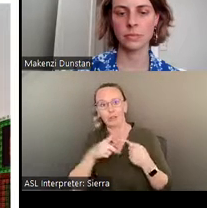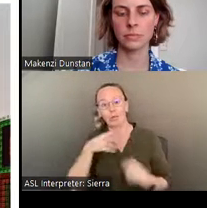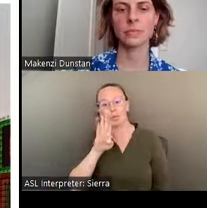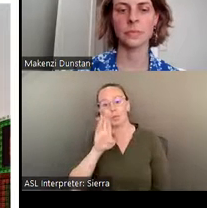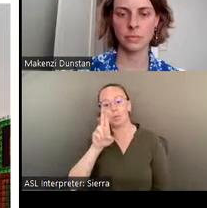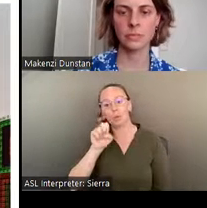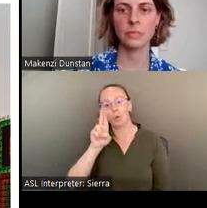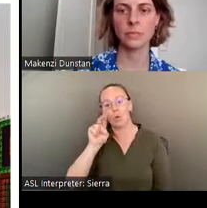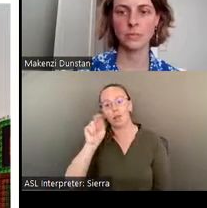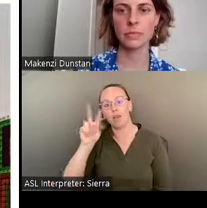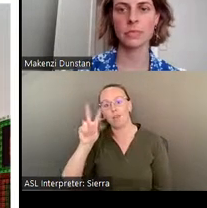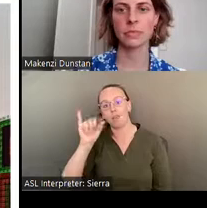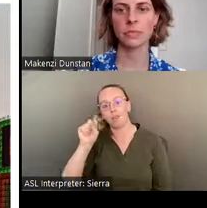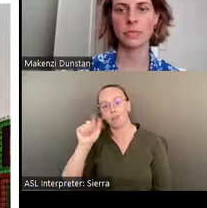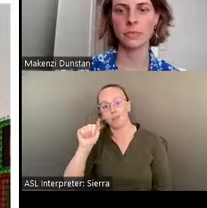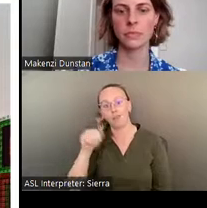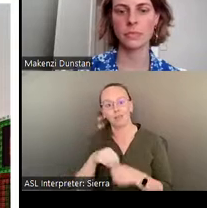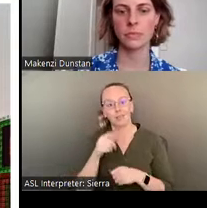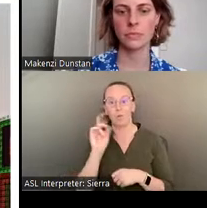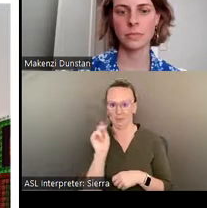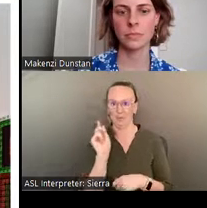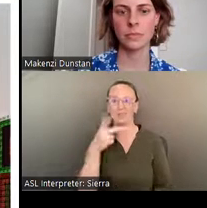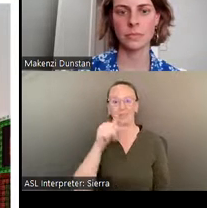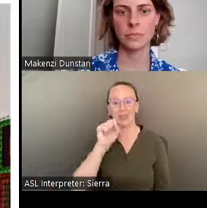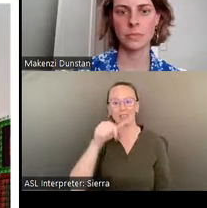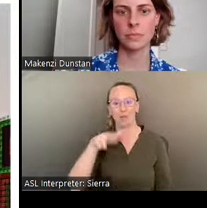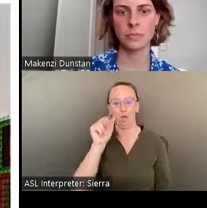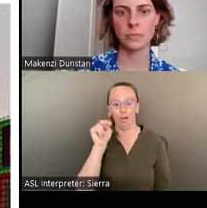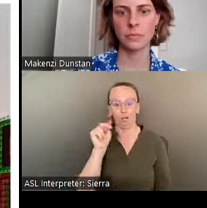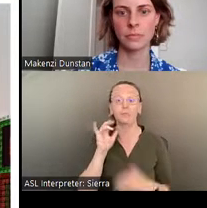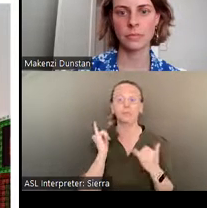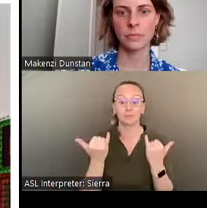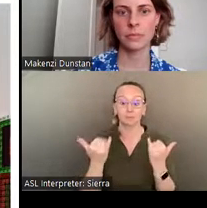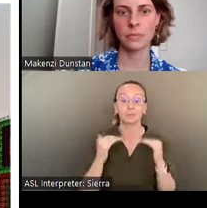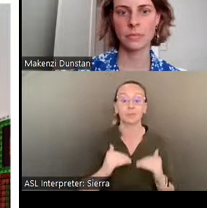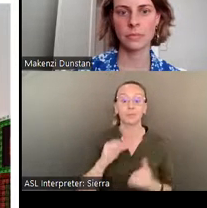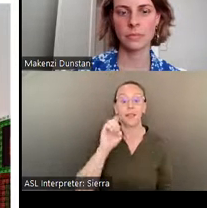Here you will encounter this work on your screen by Eddie Owens Martin- which you see,